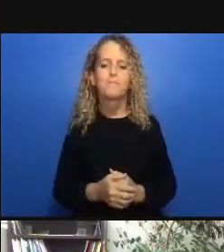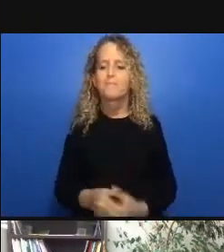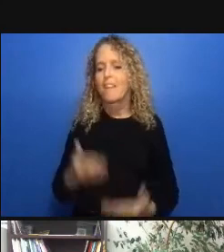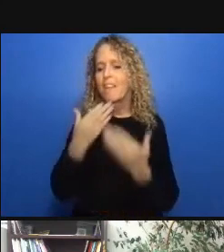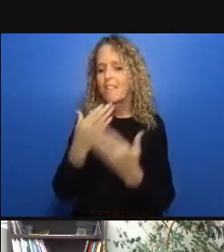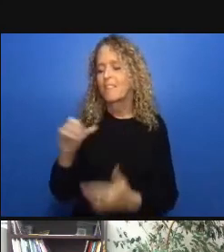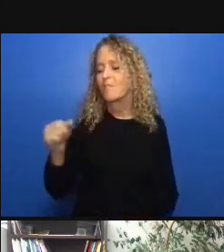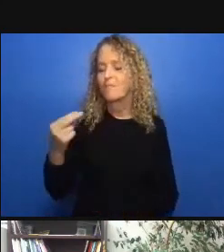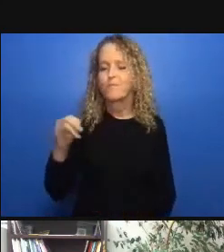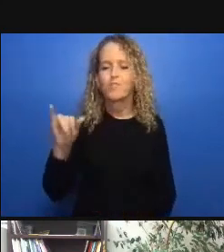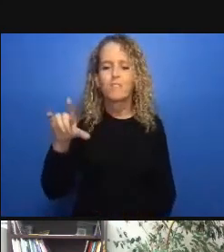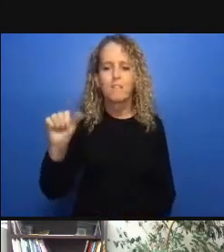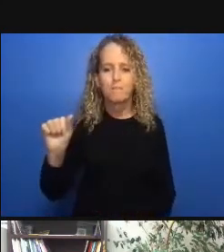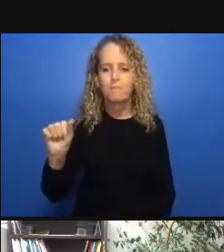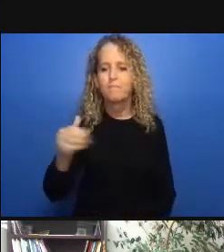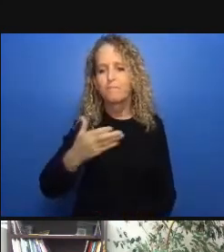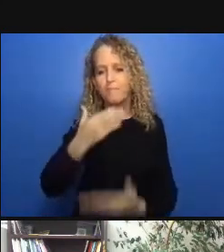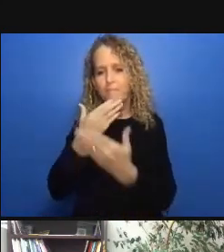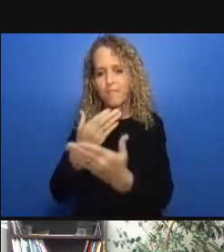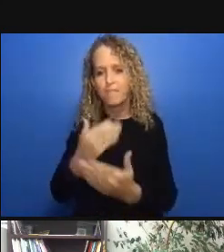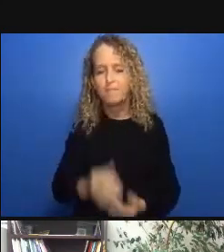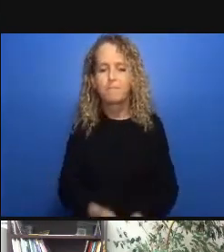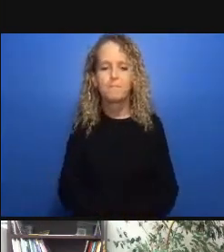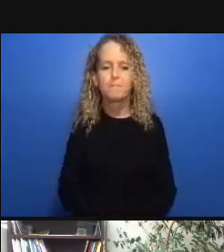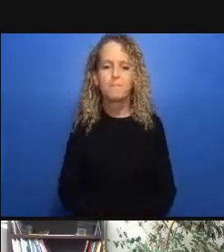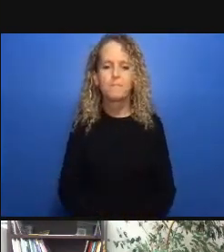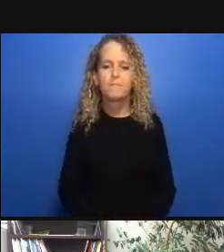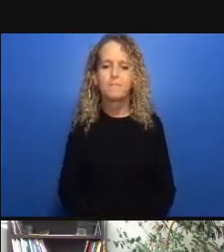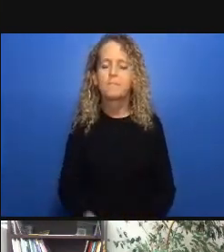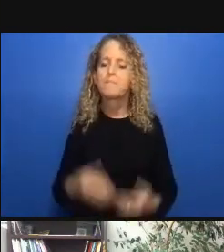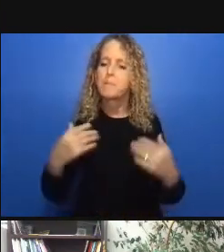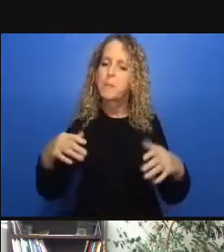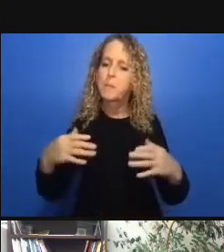when we rely so much on each other's actions to stay healthy